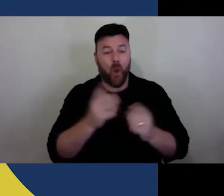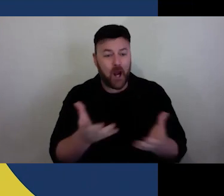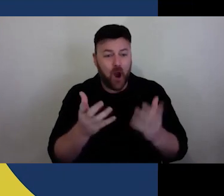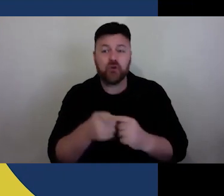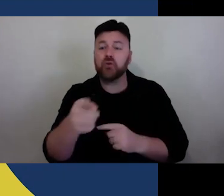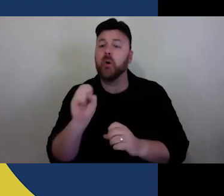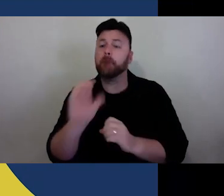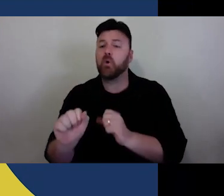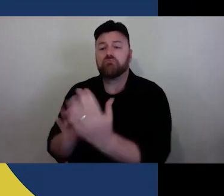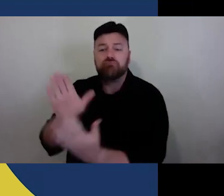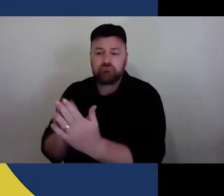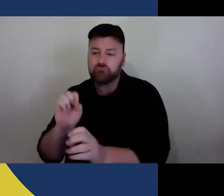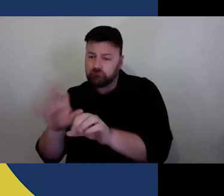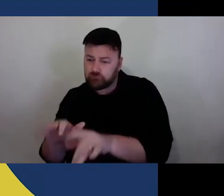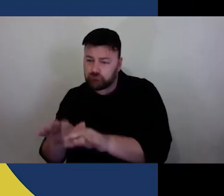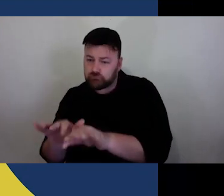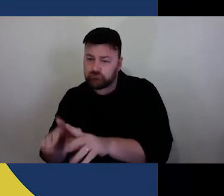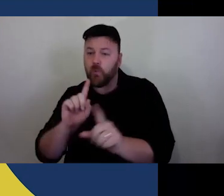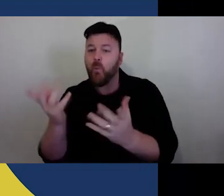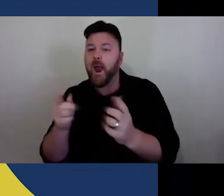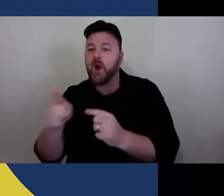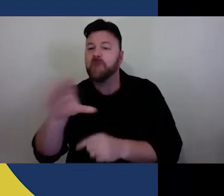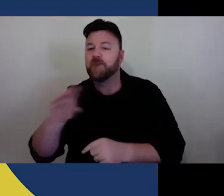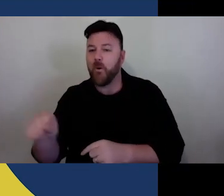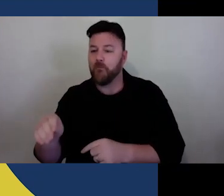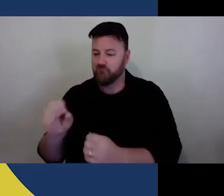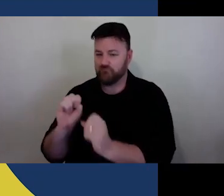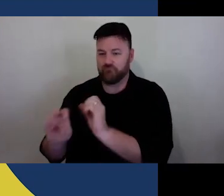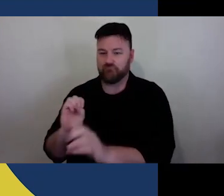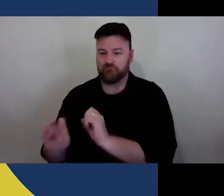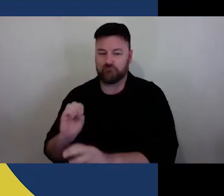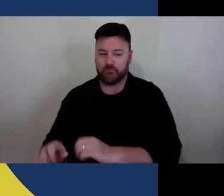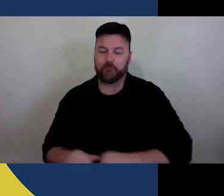you are joining us from today. Currently on site is a blue power